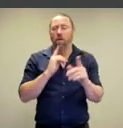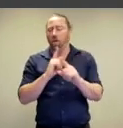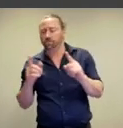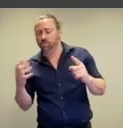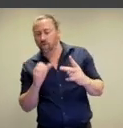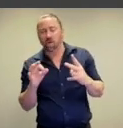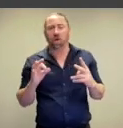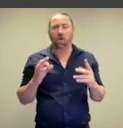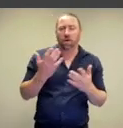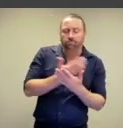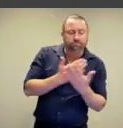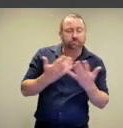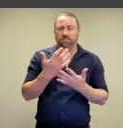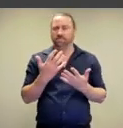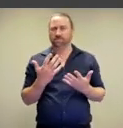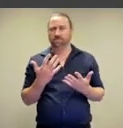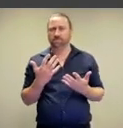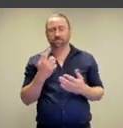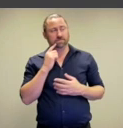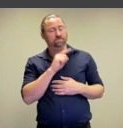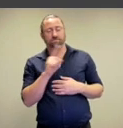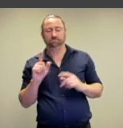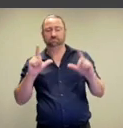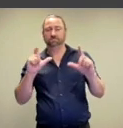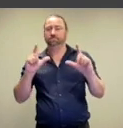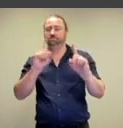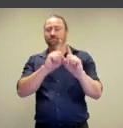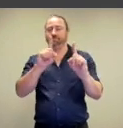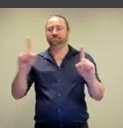asylum